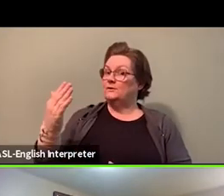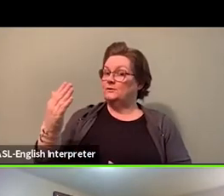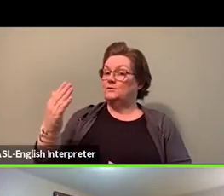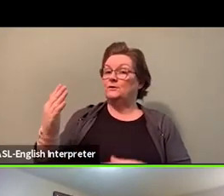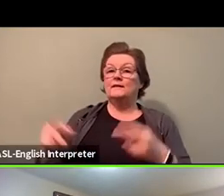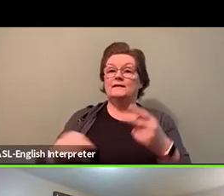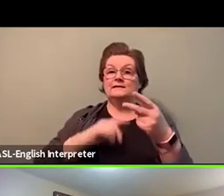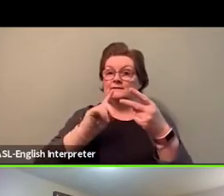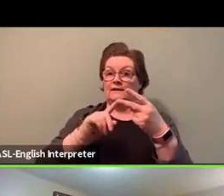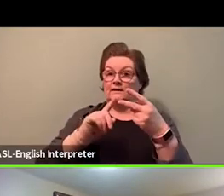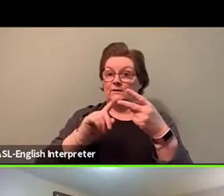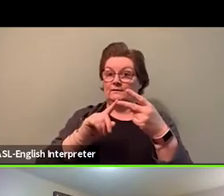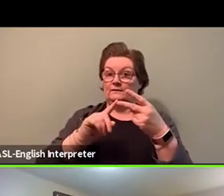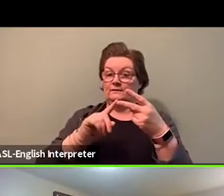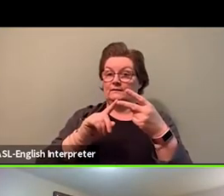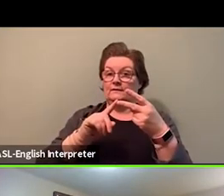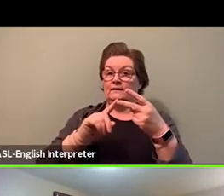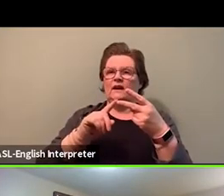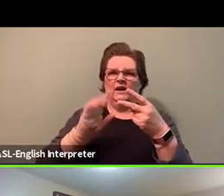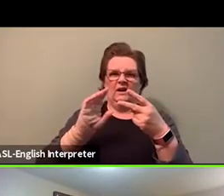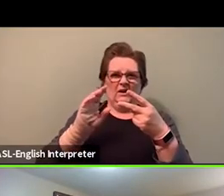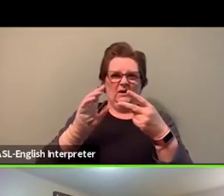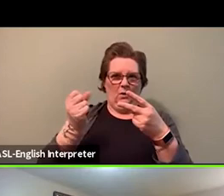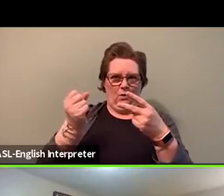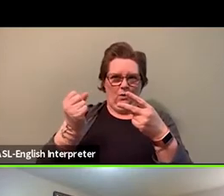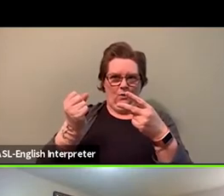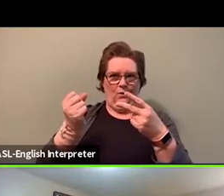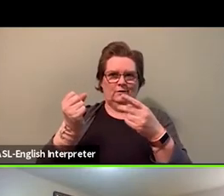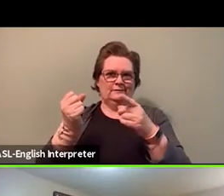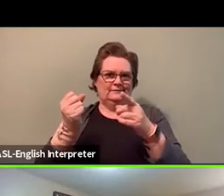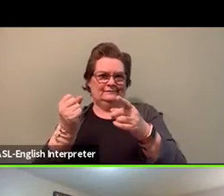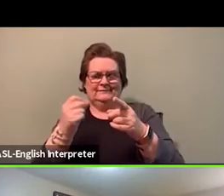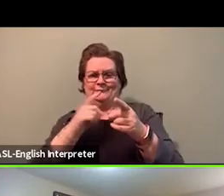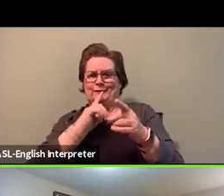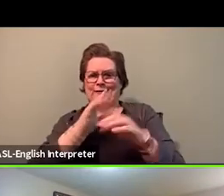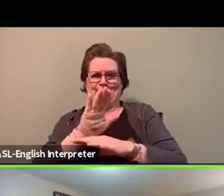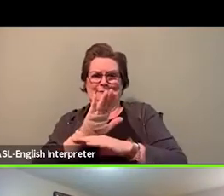because we do have a very, very busy woman with us tonight,